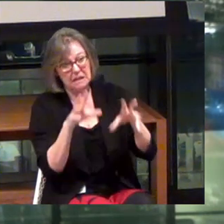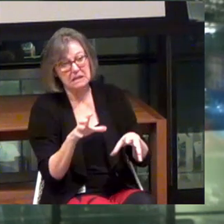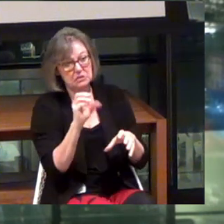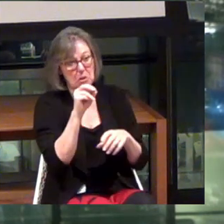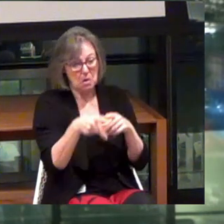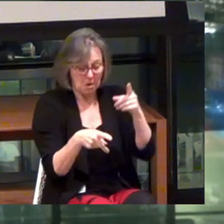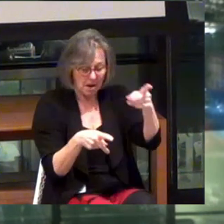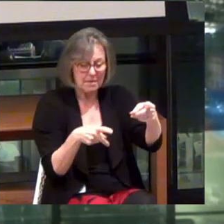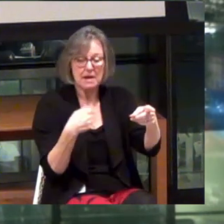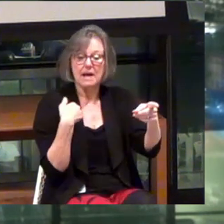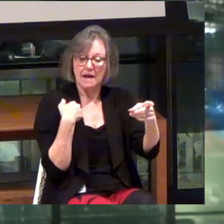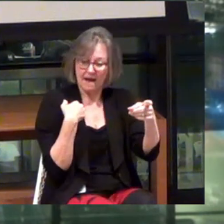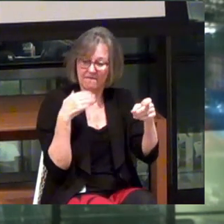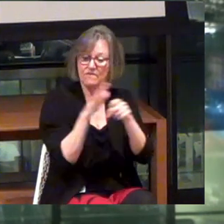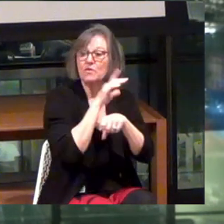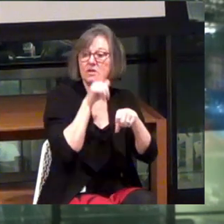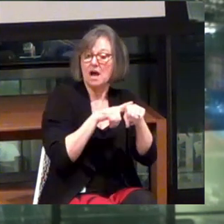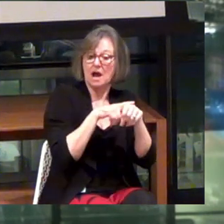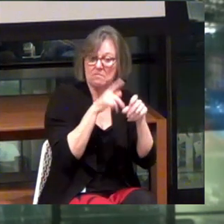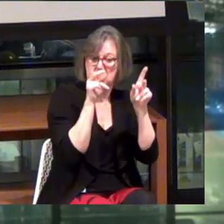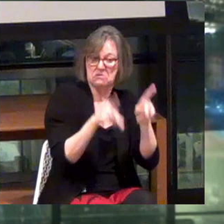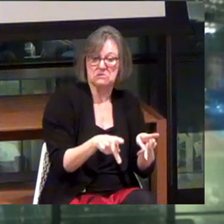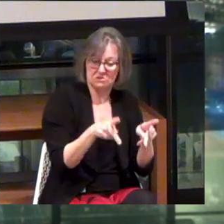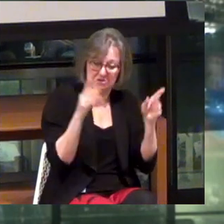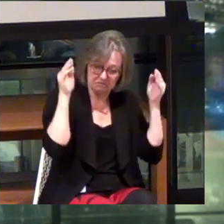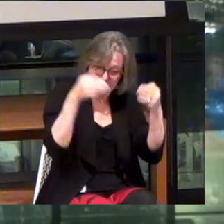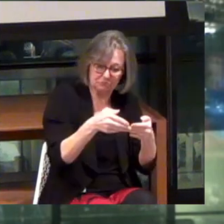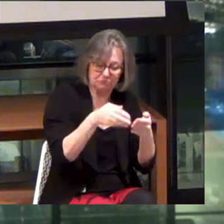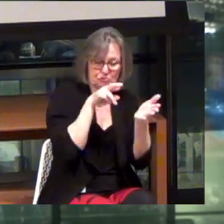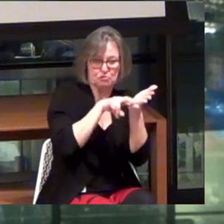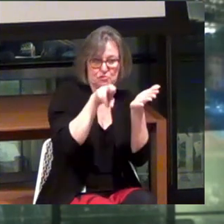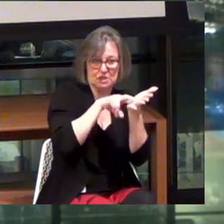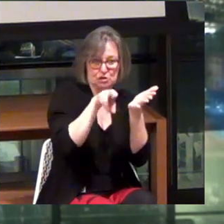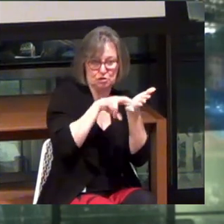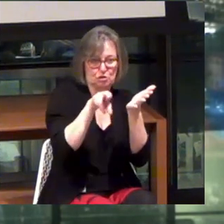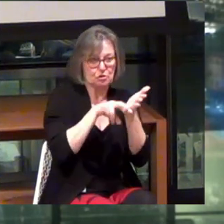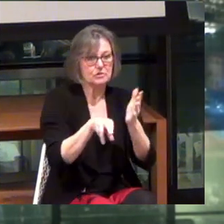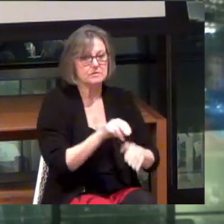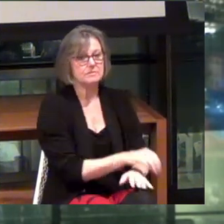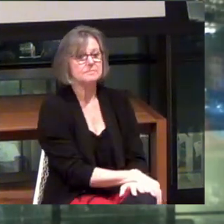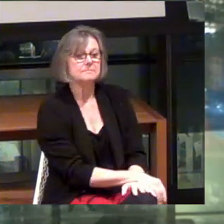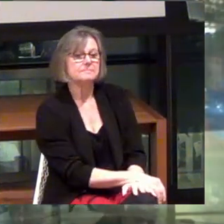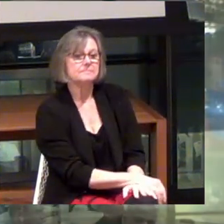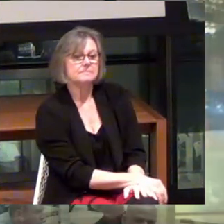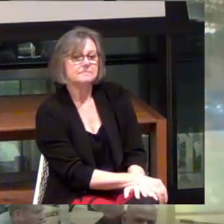So we actually have a full-time resource dedicated to the research side of things. Okay.